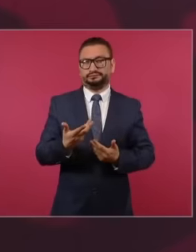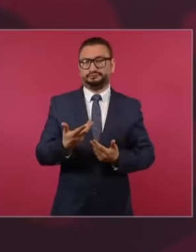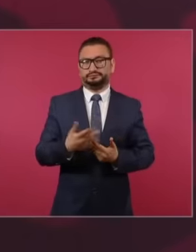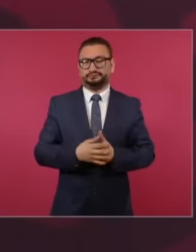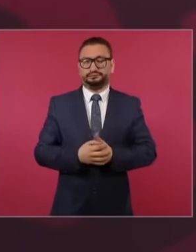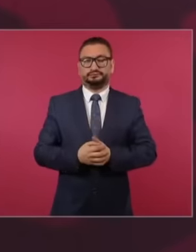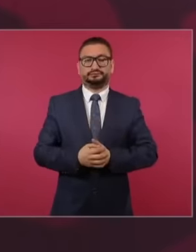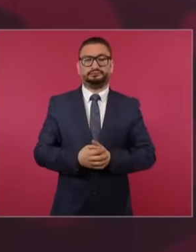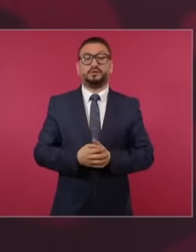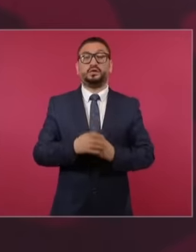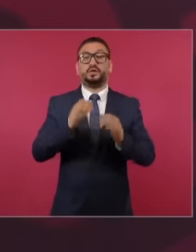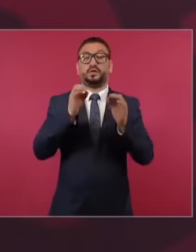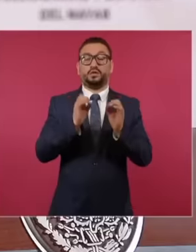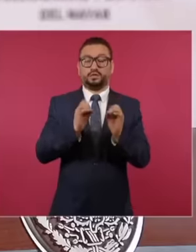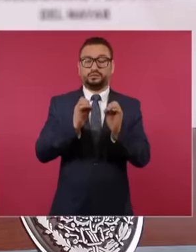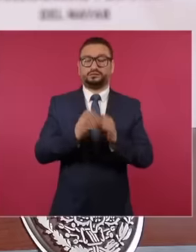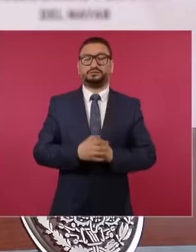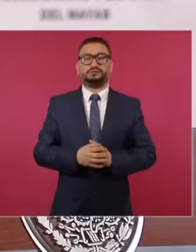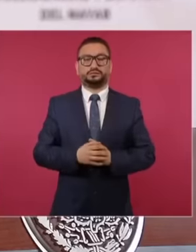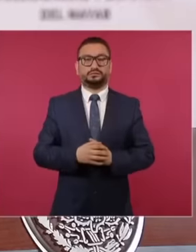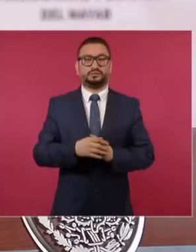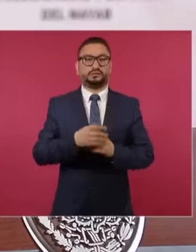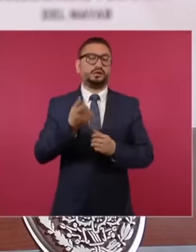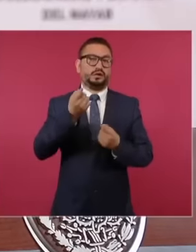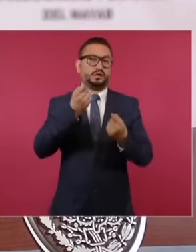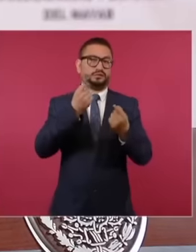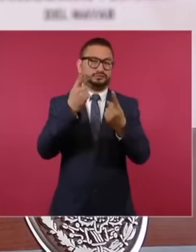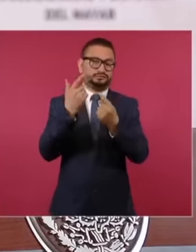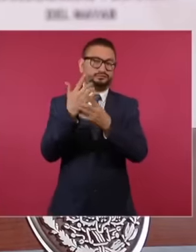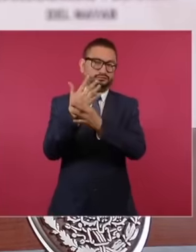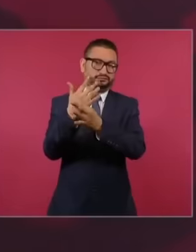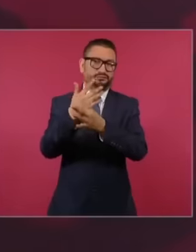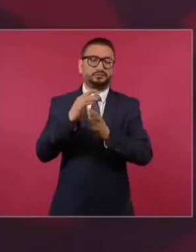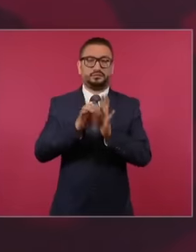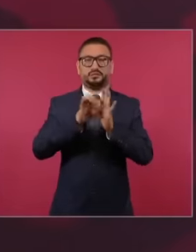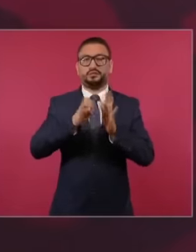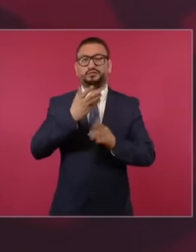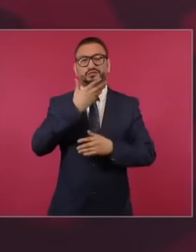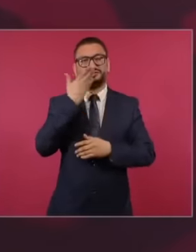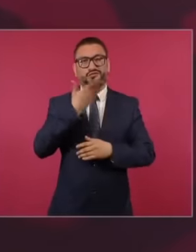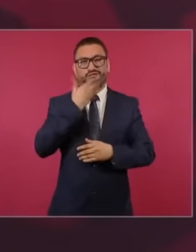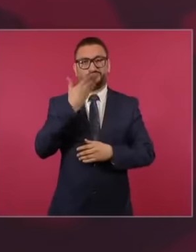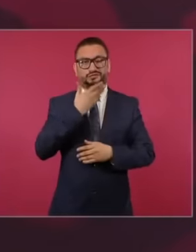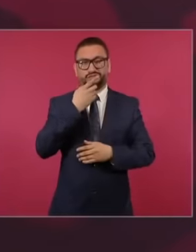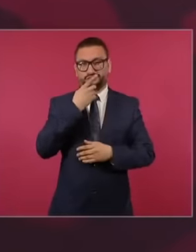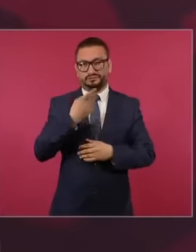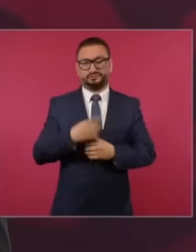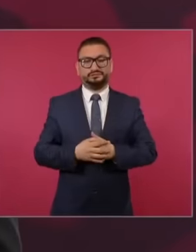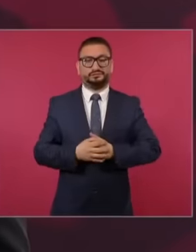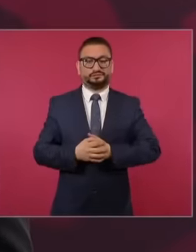or, as the classic